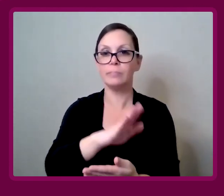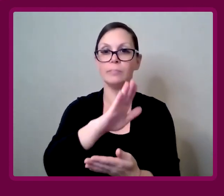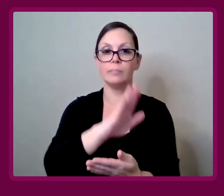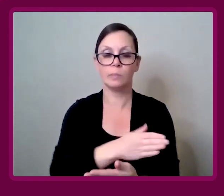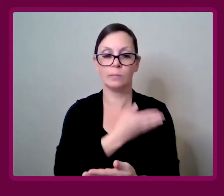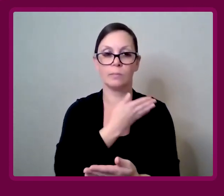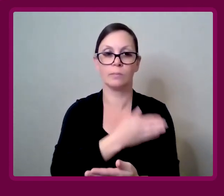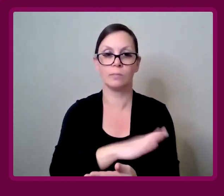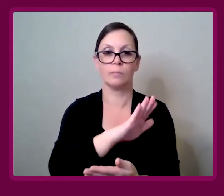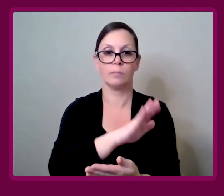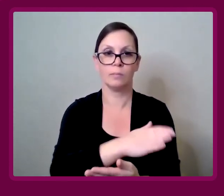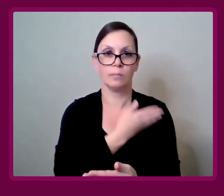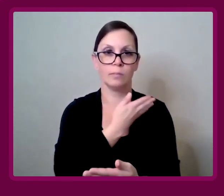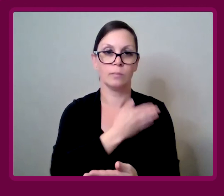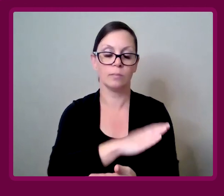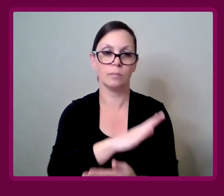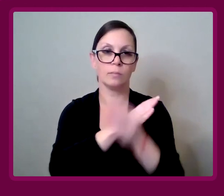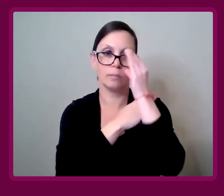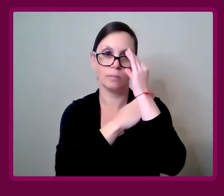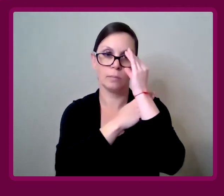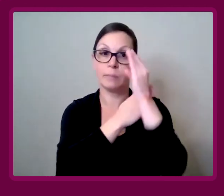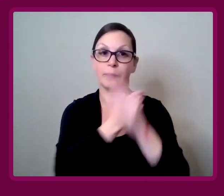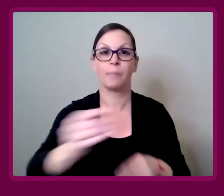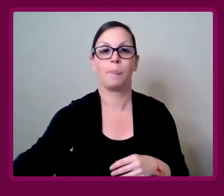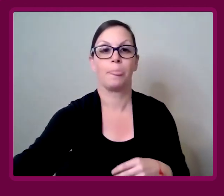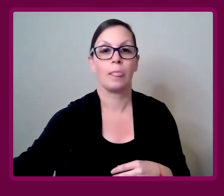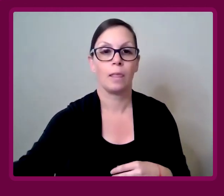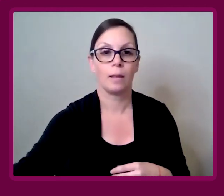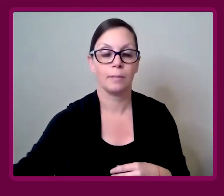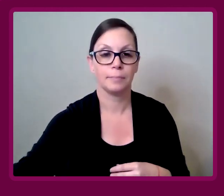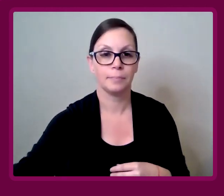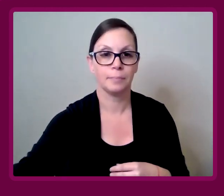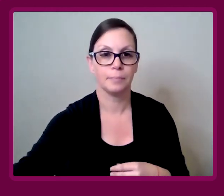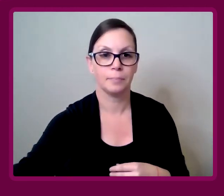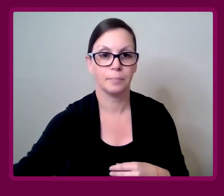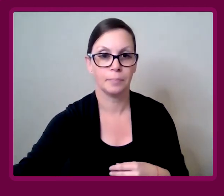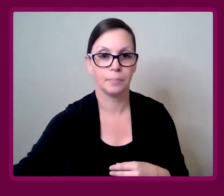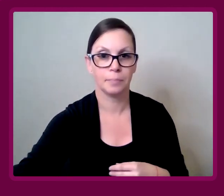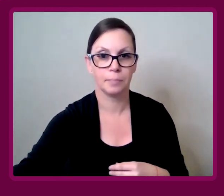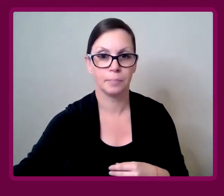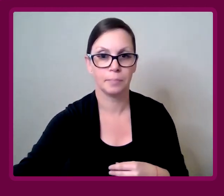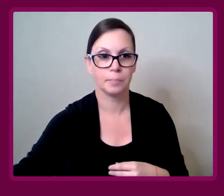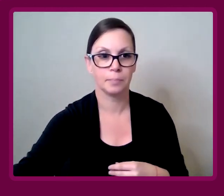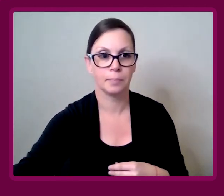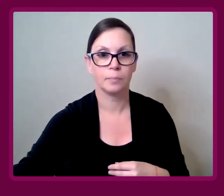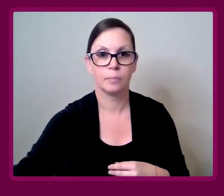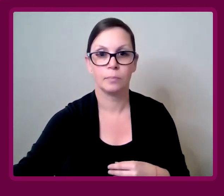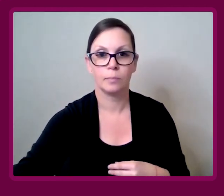Amy Francis-Smith: Yeah, completely.